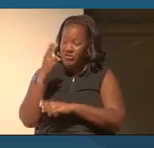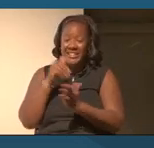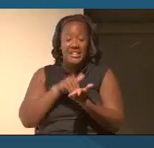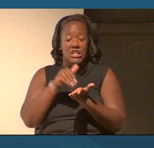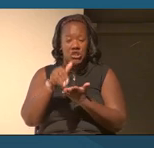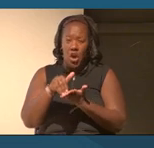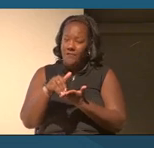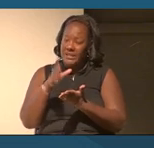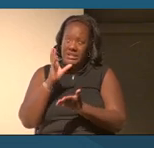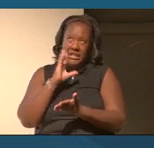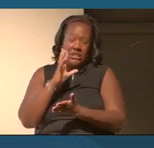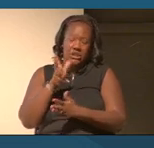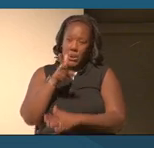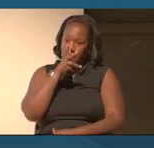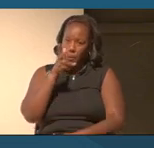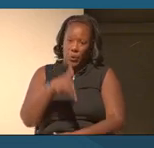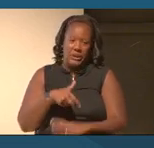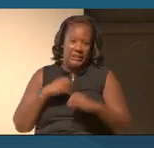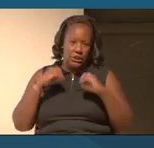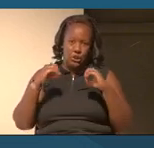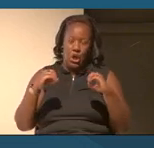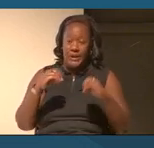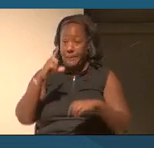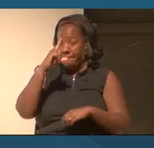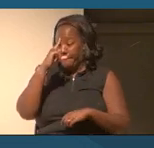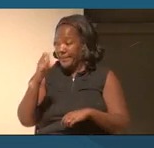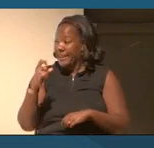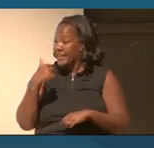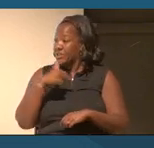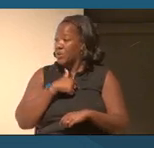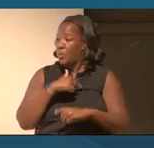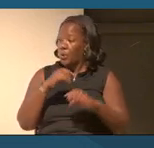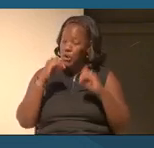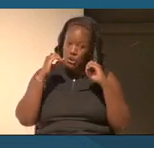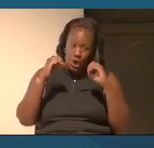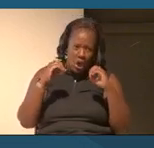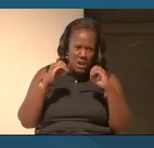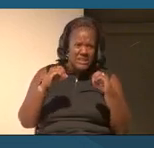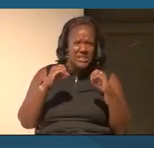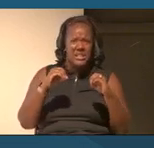poorly taught because we're taught trivia, we're really taught to memorize certain facts